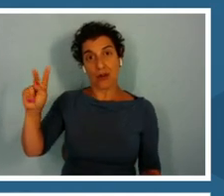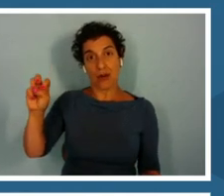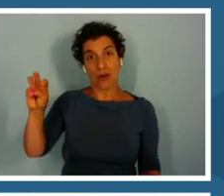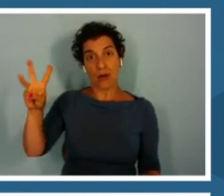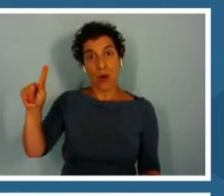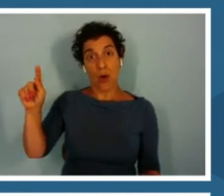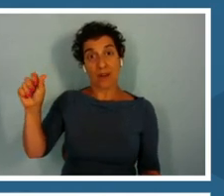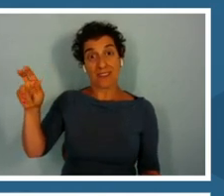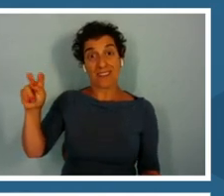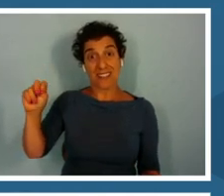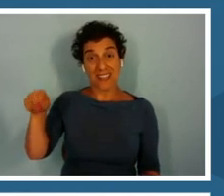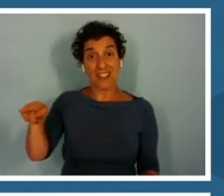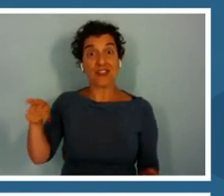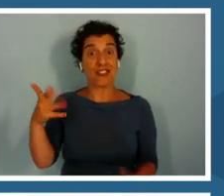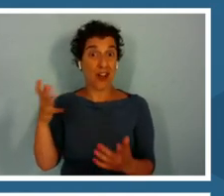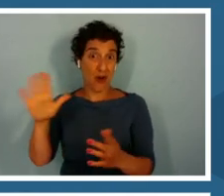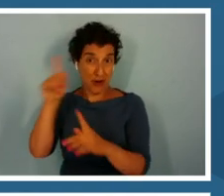approach to it.